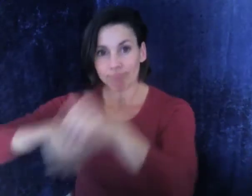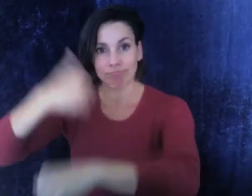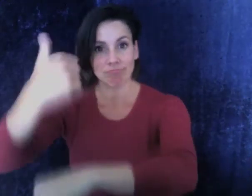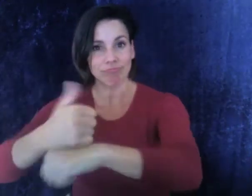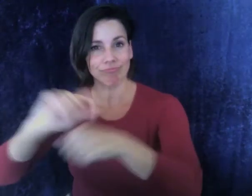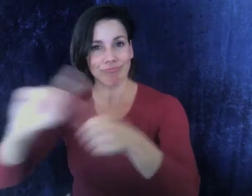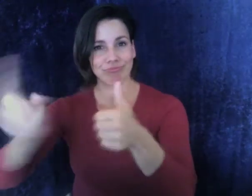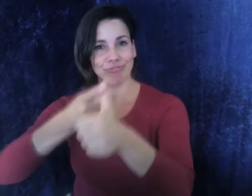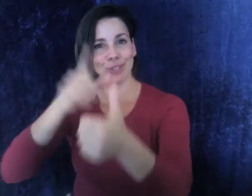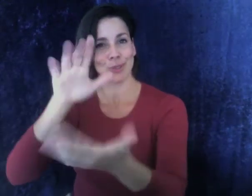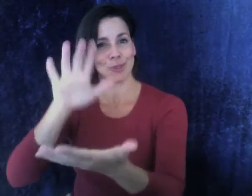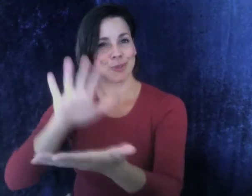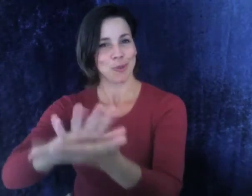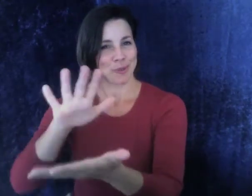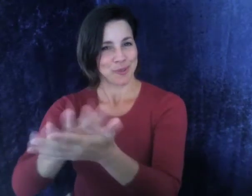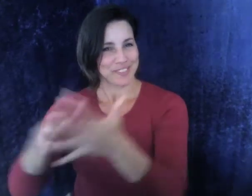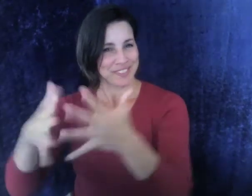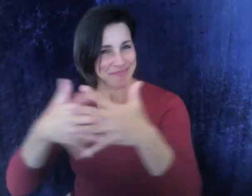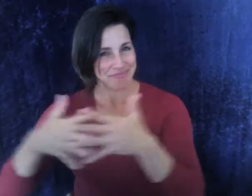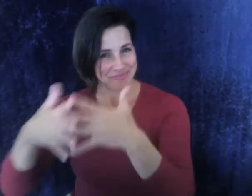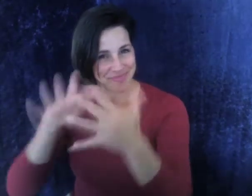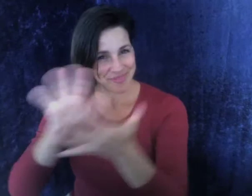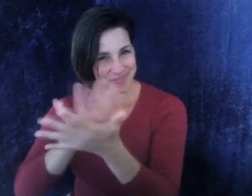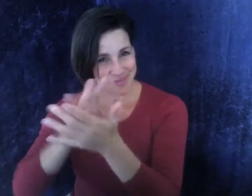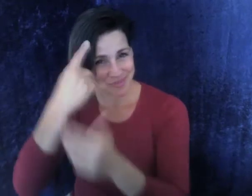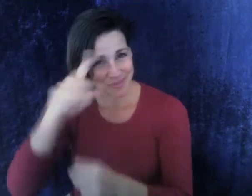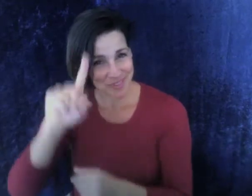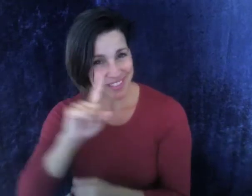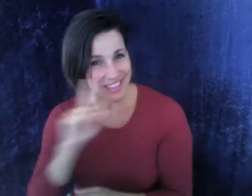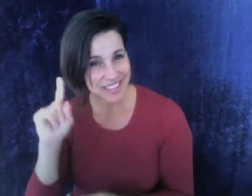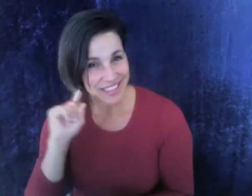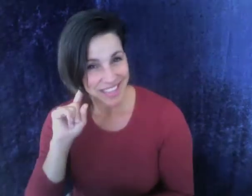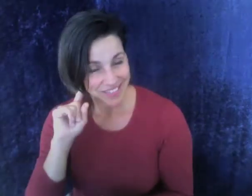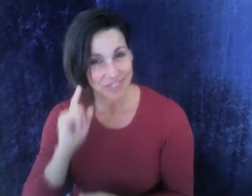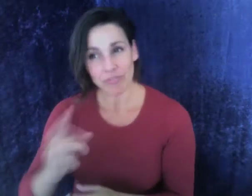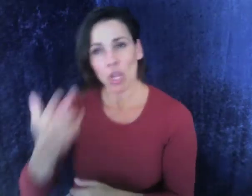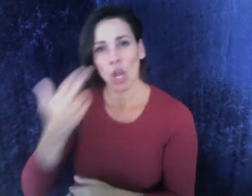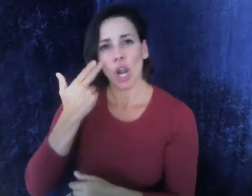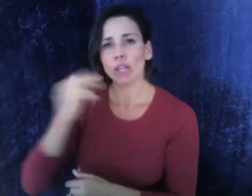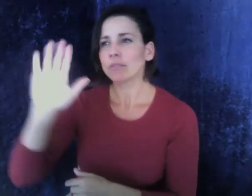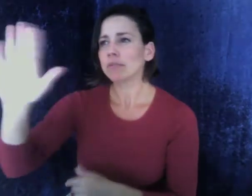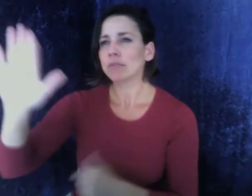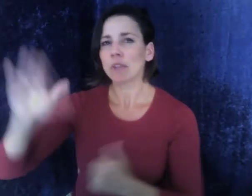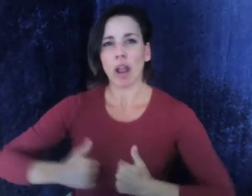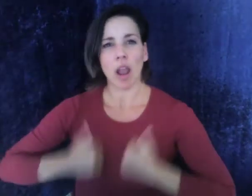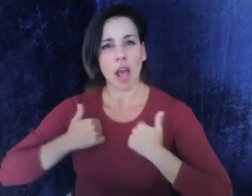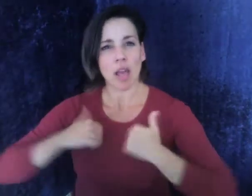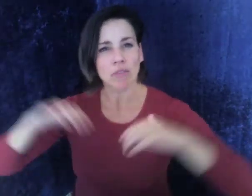They worked to establish the first school for deaf children, American School for the Deaf.